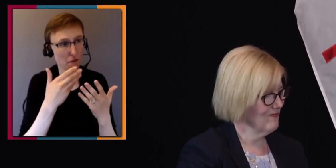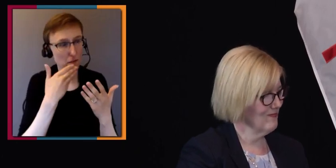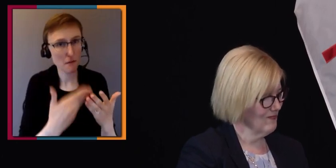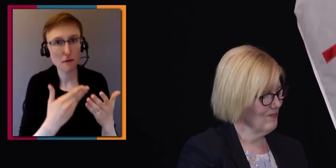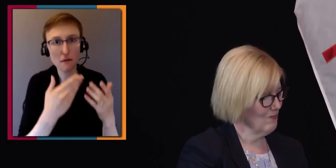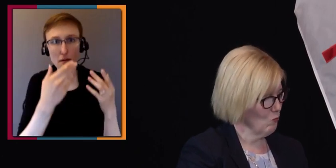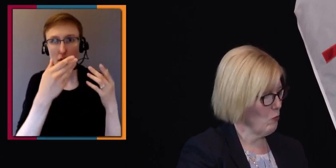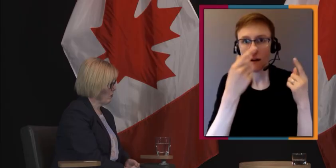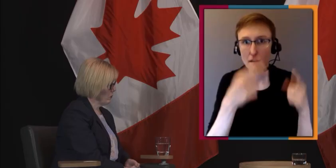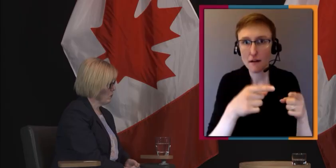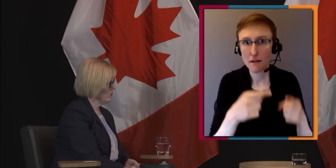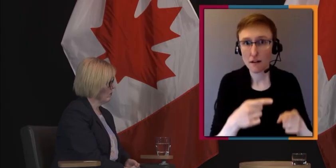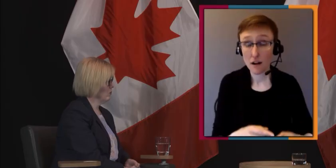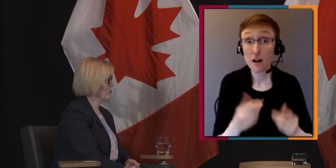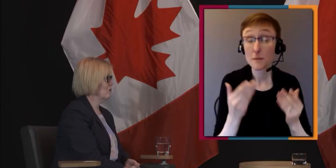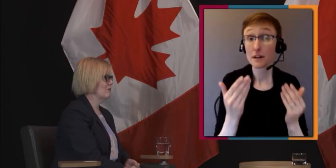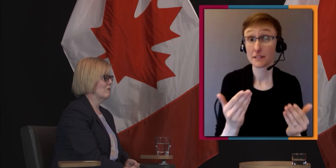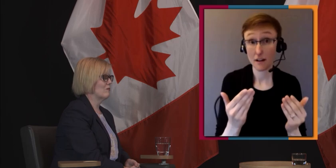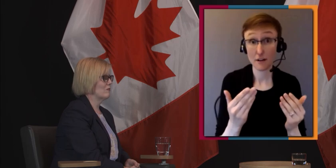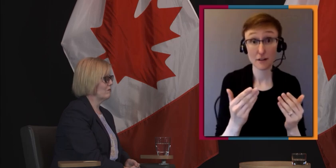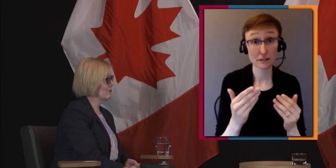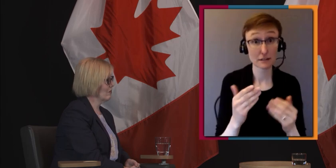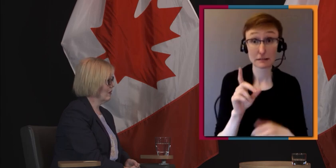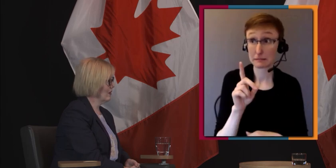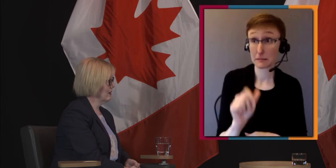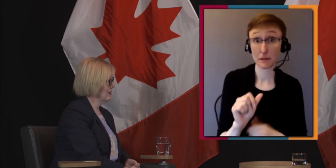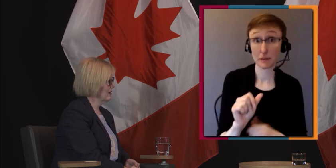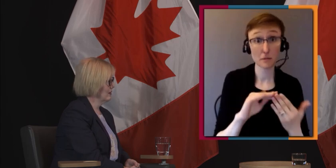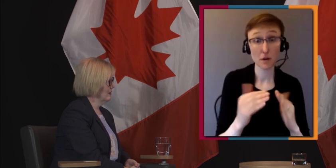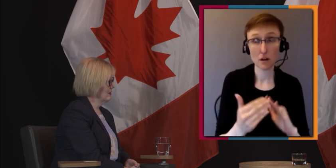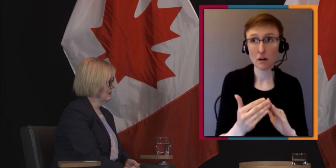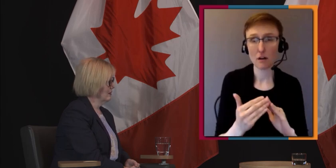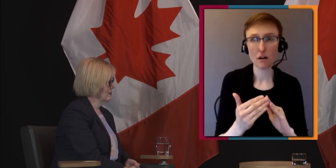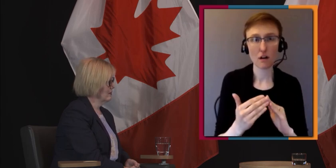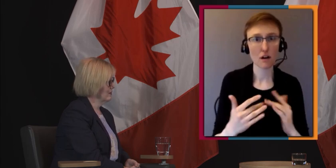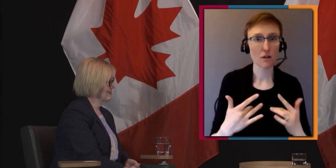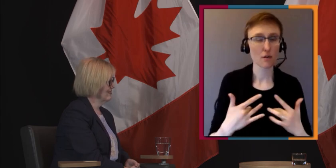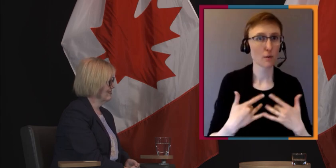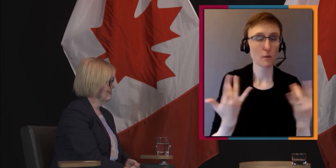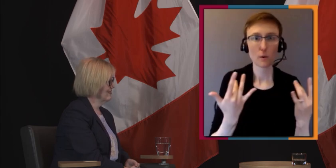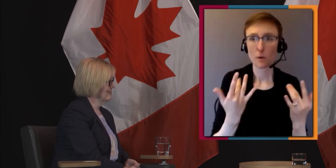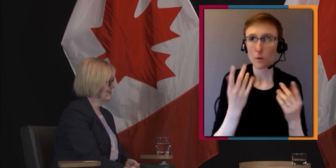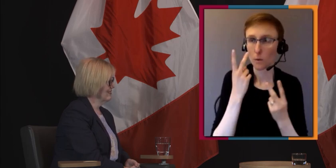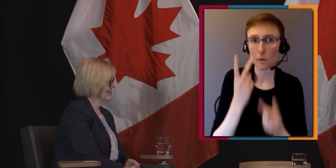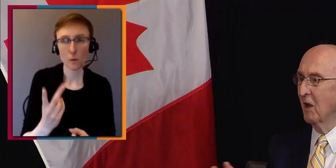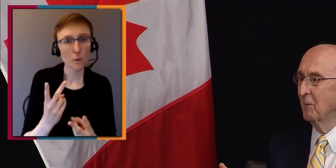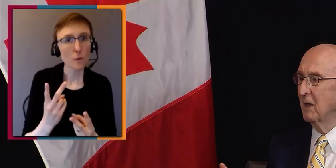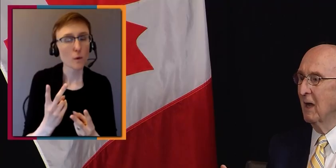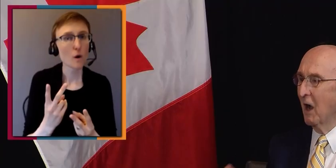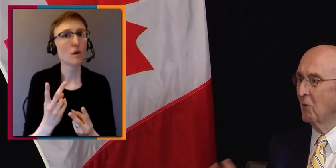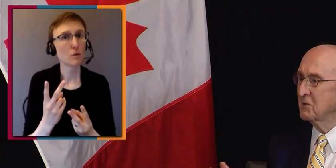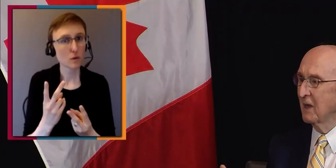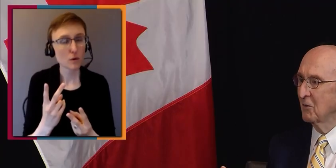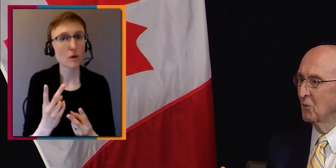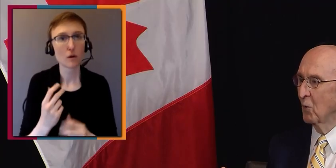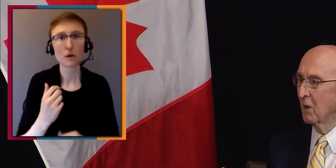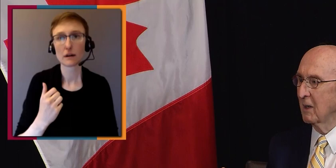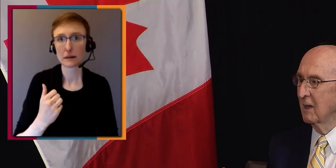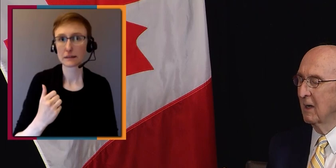which is the Canada Disability Benefit. So, tell me, how is that going to work?